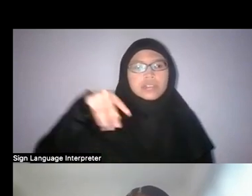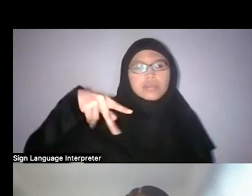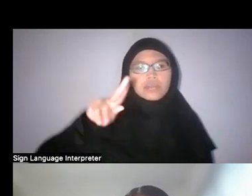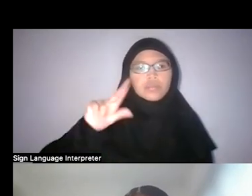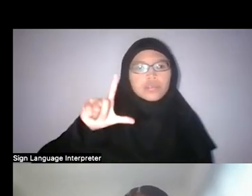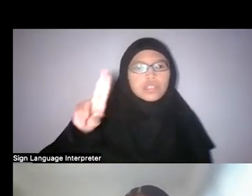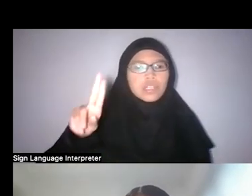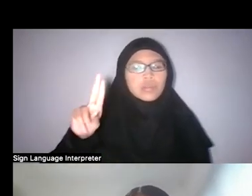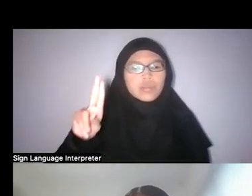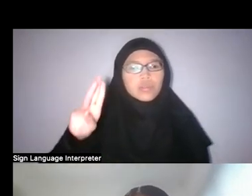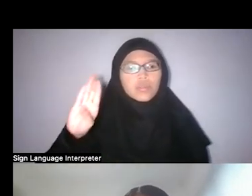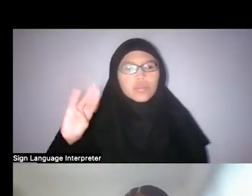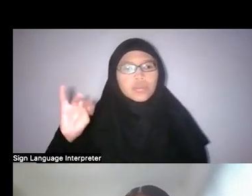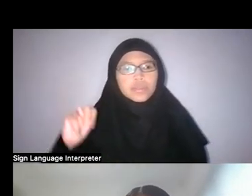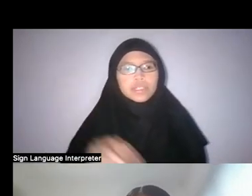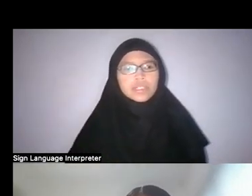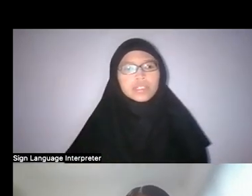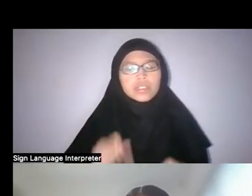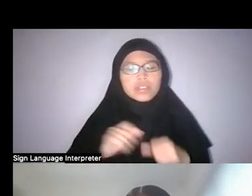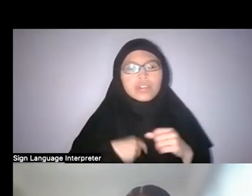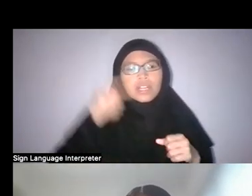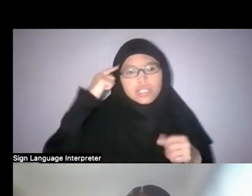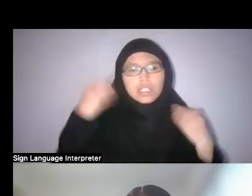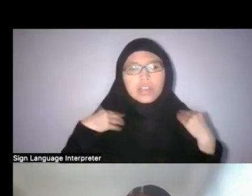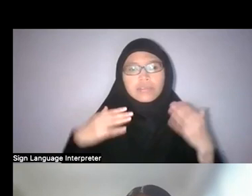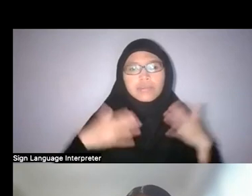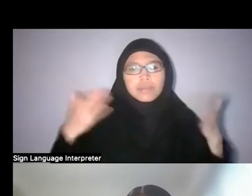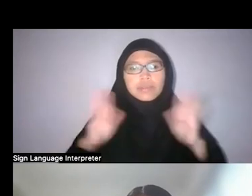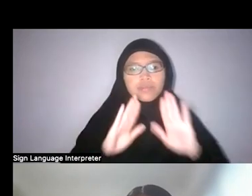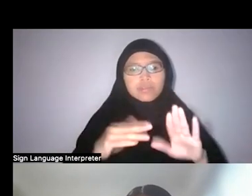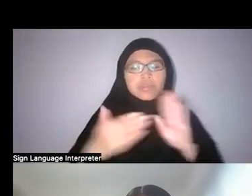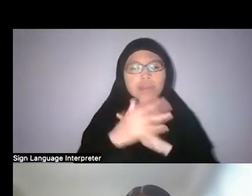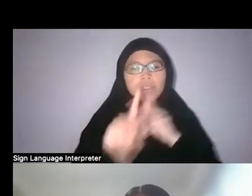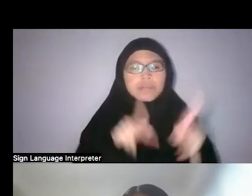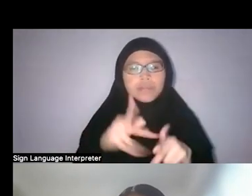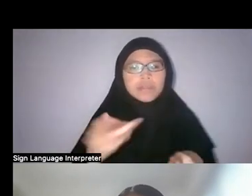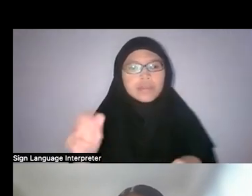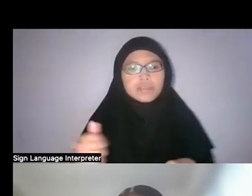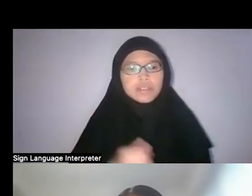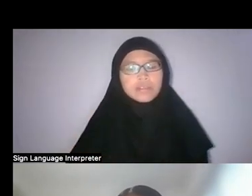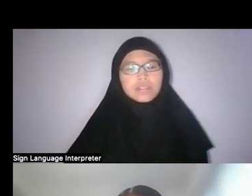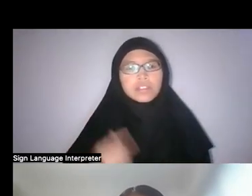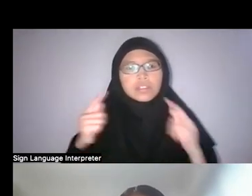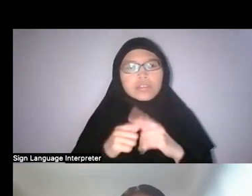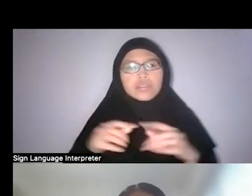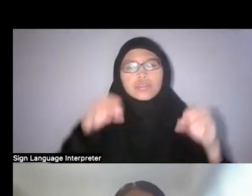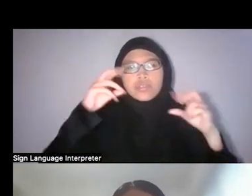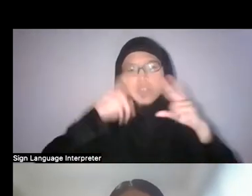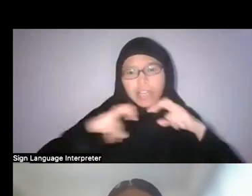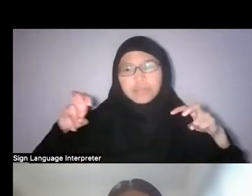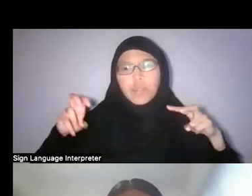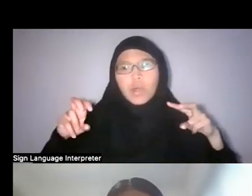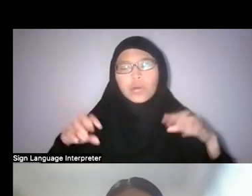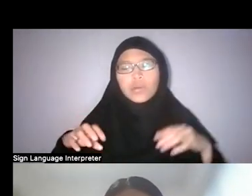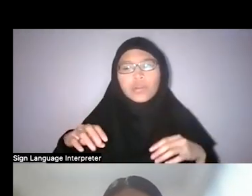I think there is a greater push by the people themselves to explore our nature